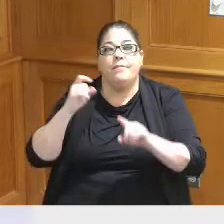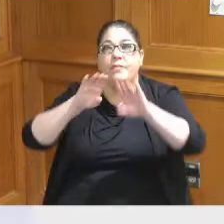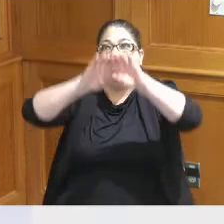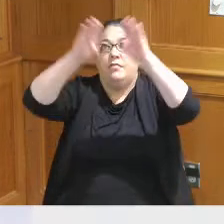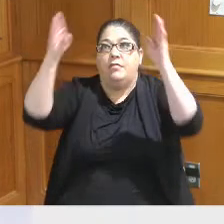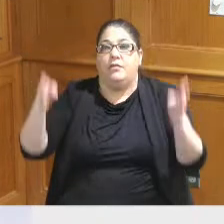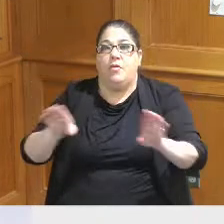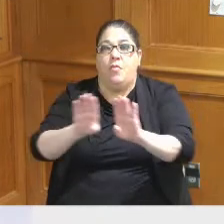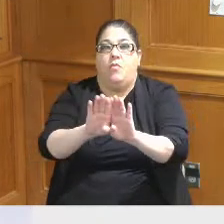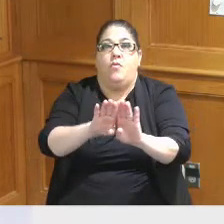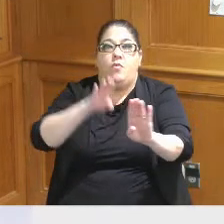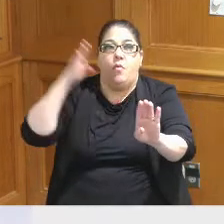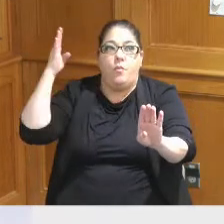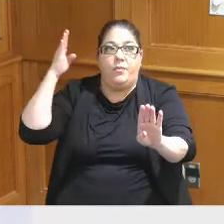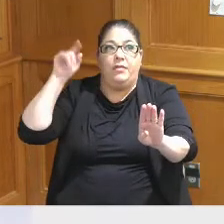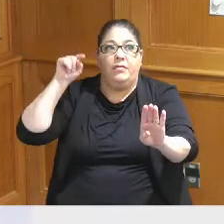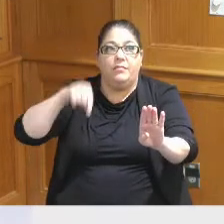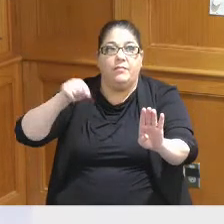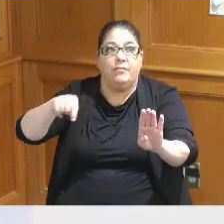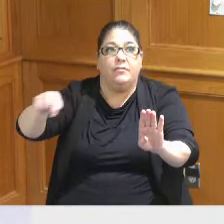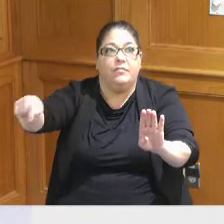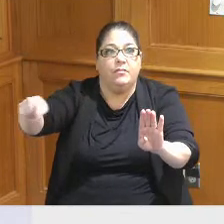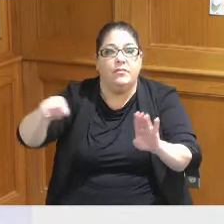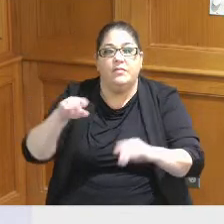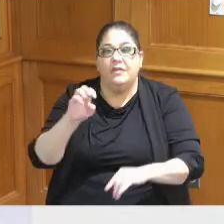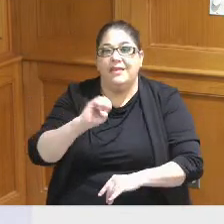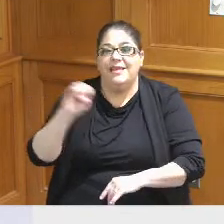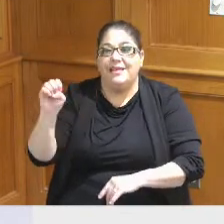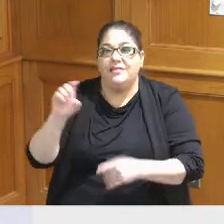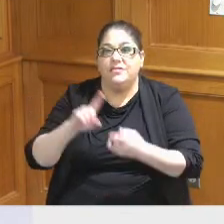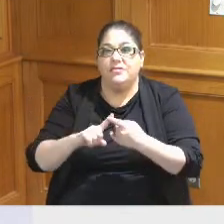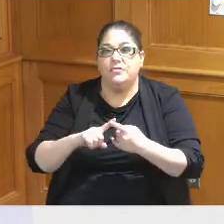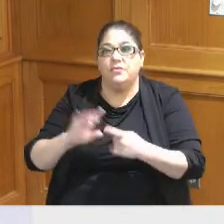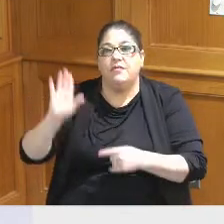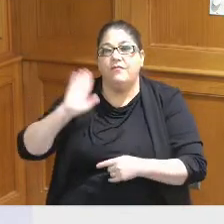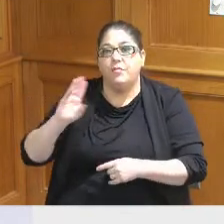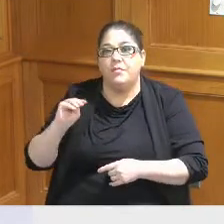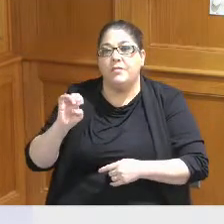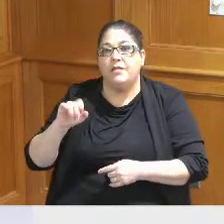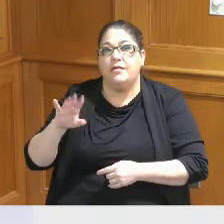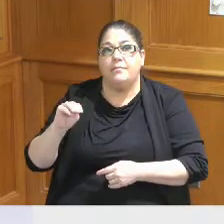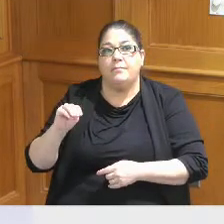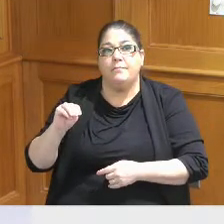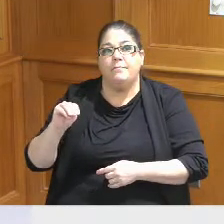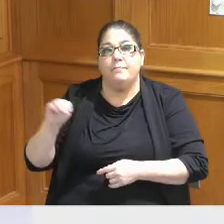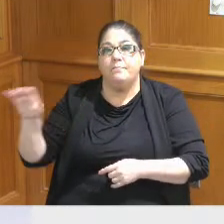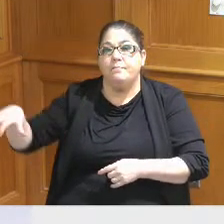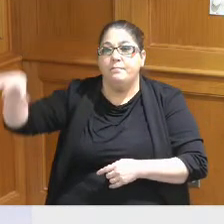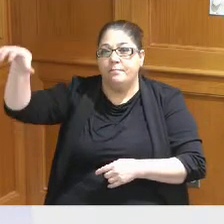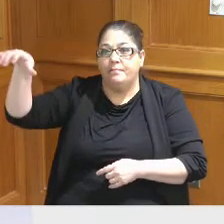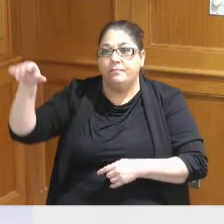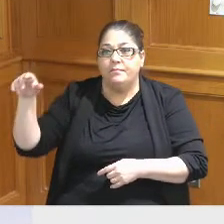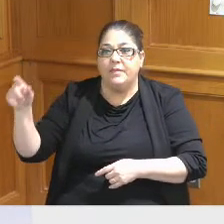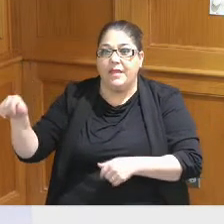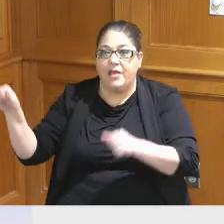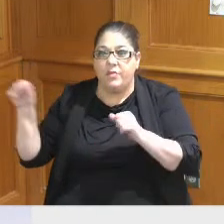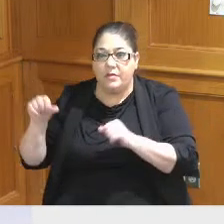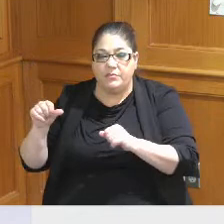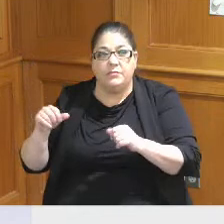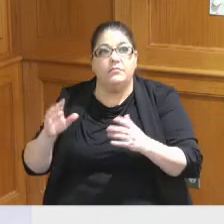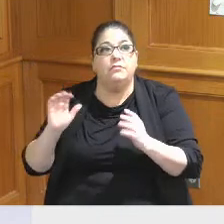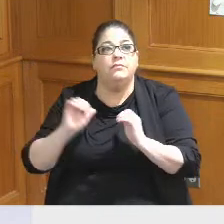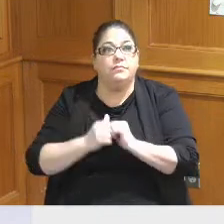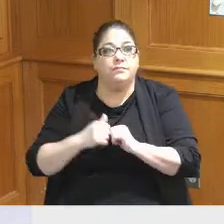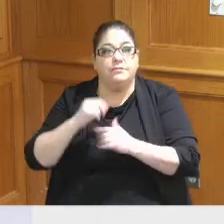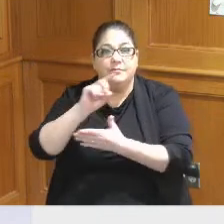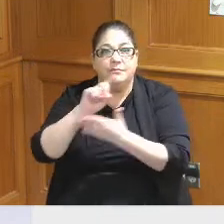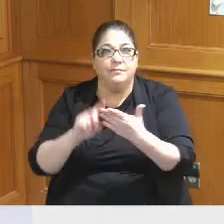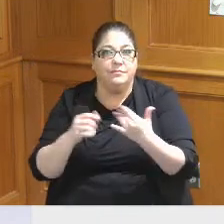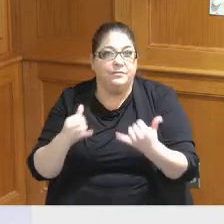over Eastward onto the onto the former Millennium site and that the way we are designing this is